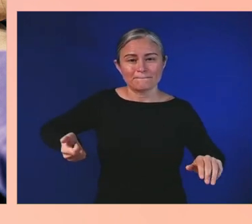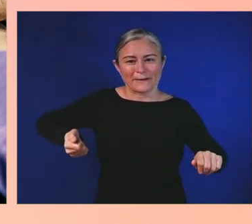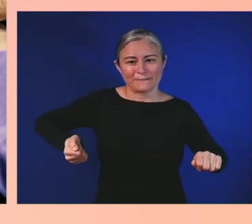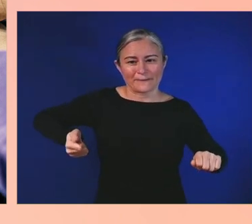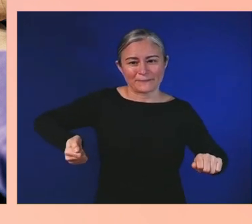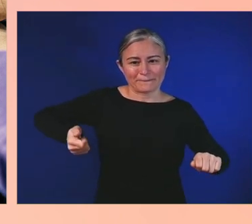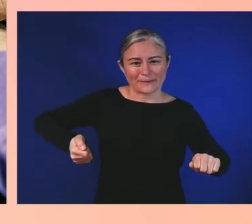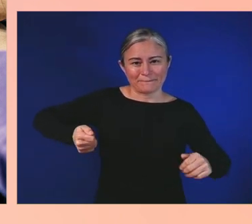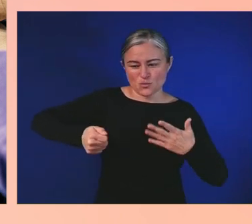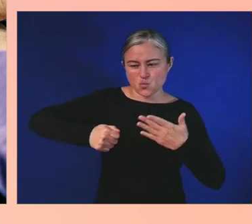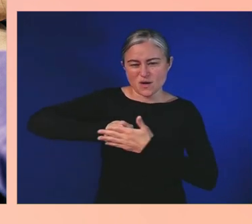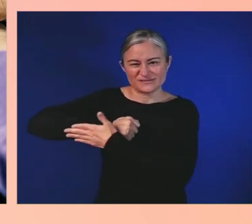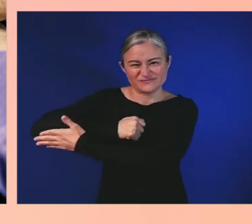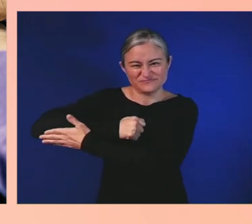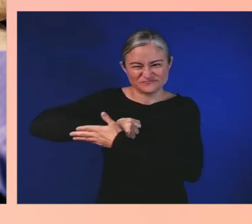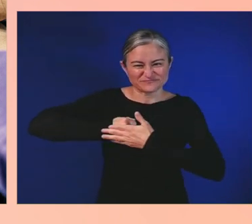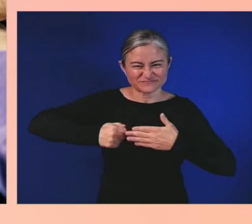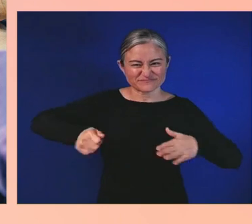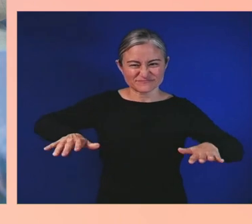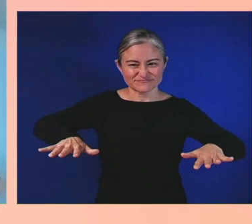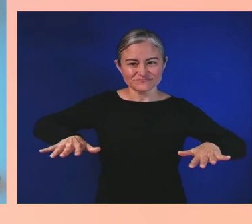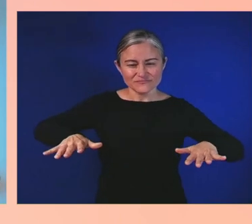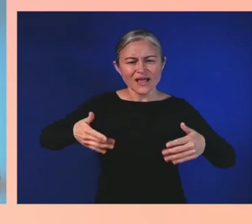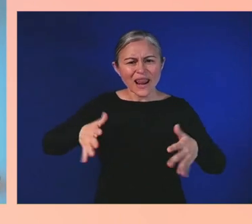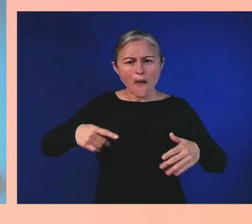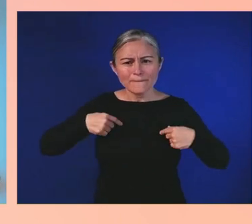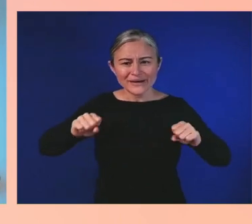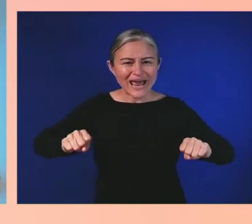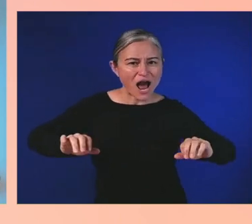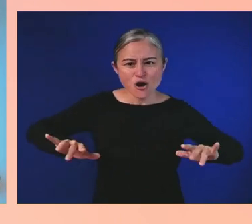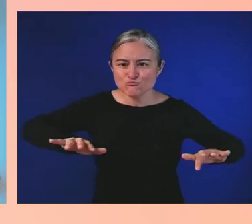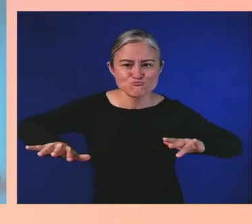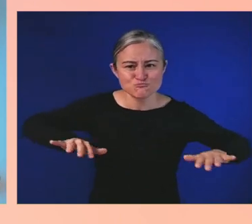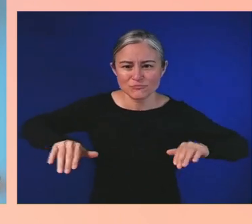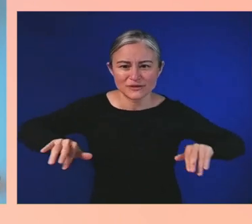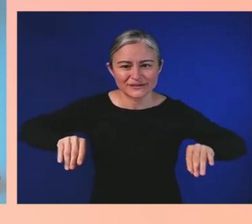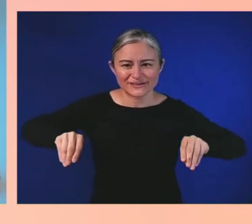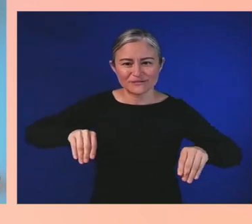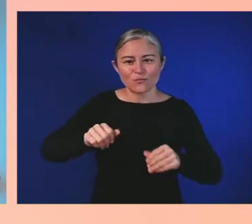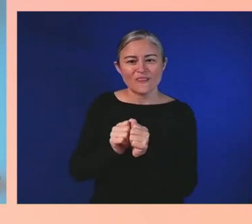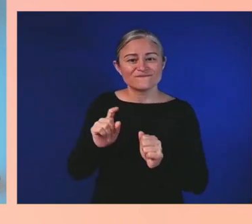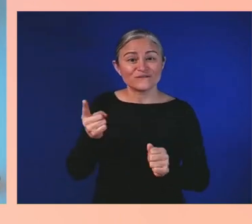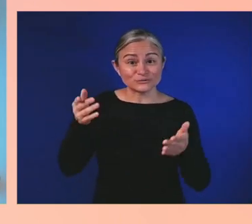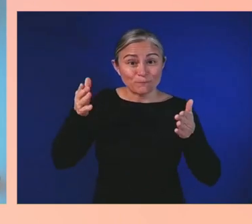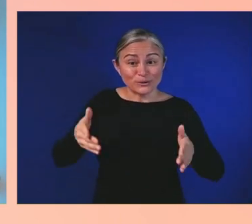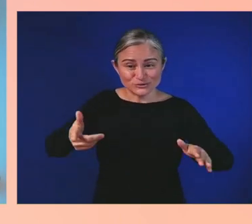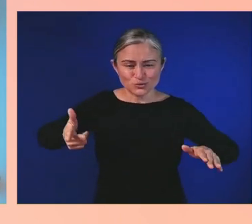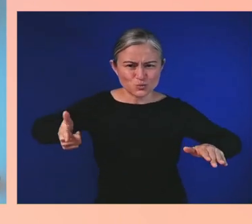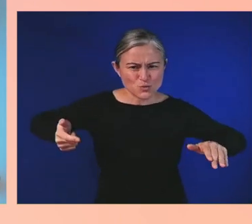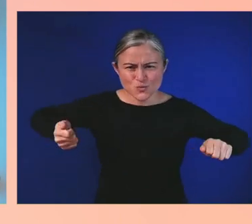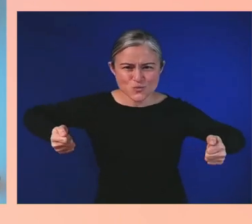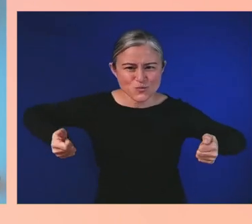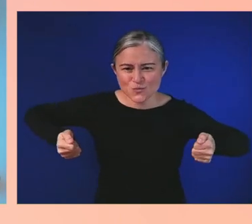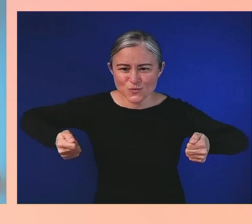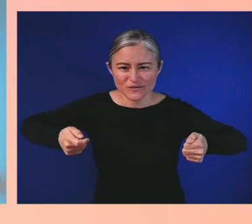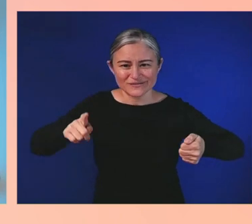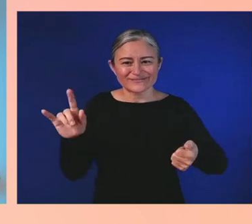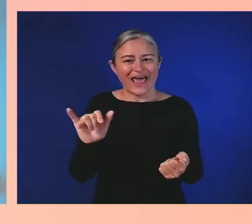competitive in first-person shooters. It serves as my default setup for playing any Xbox game.